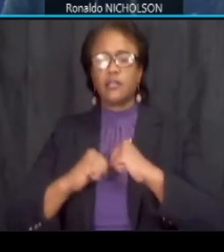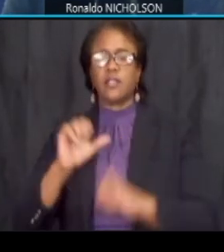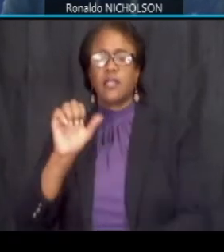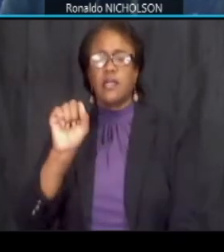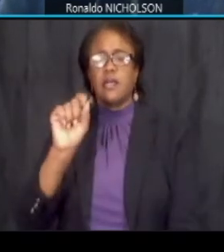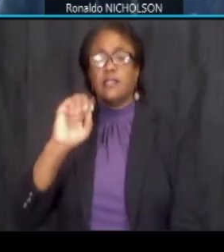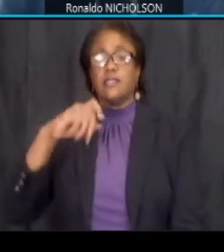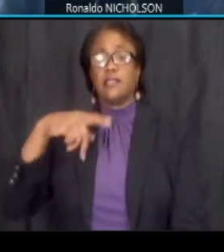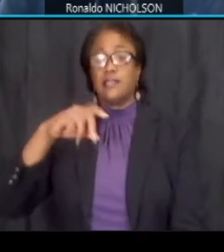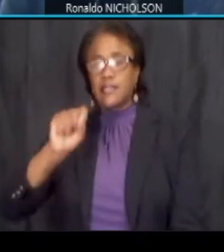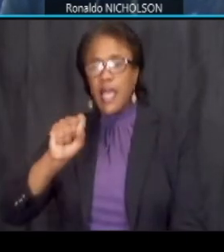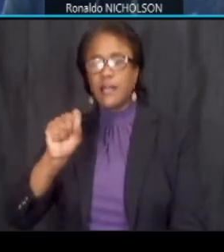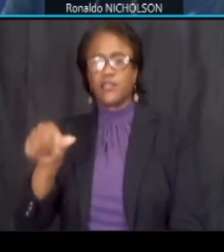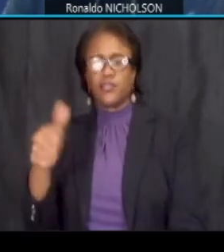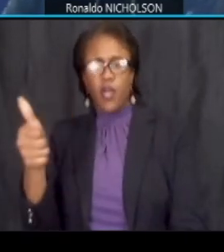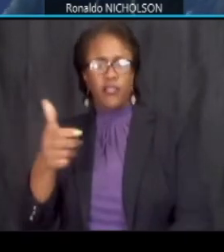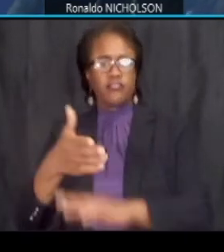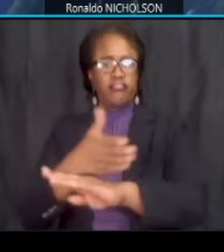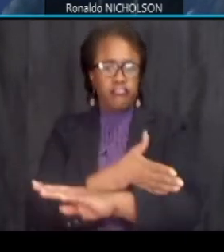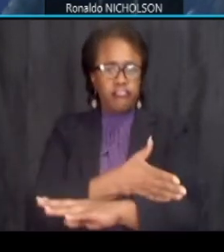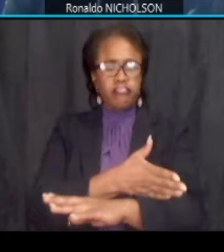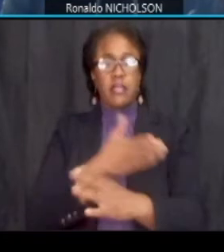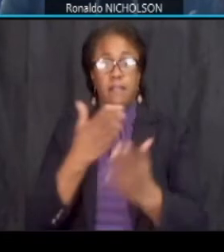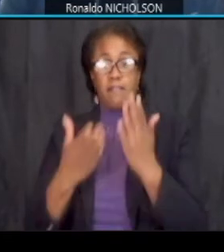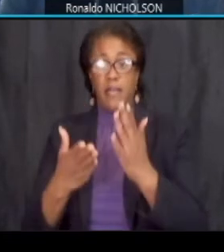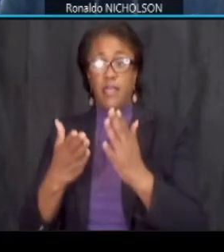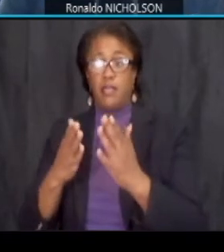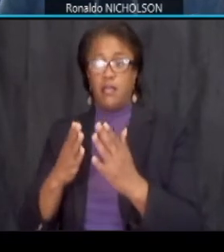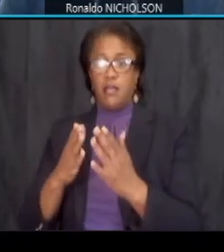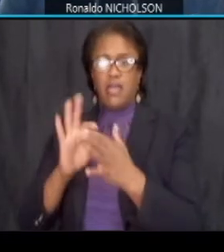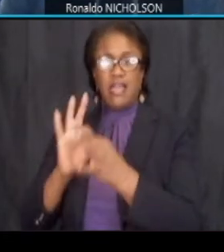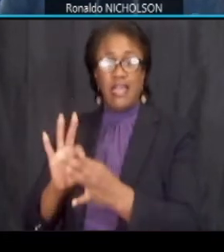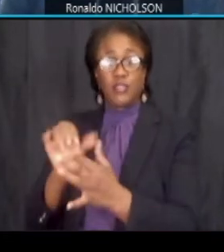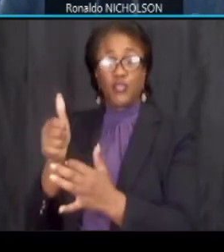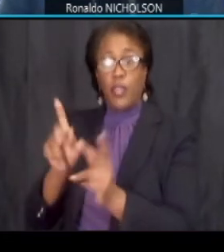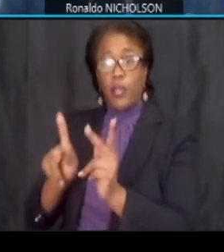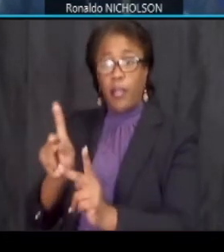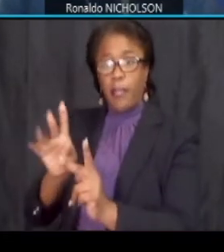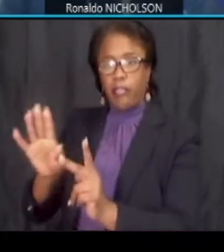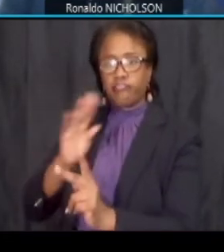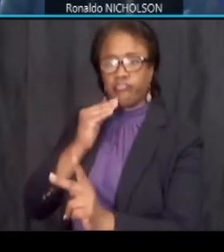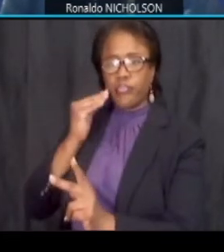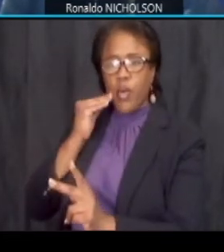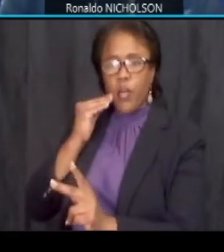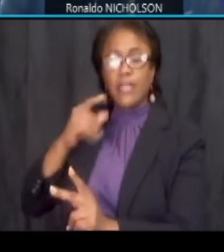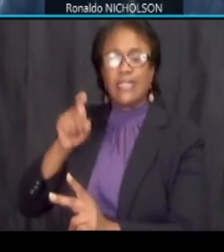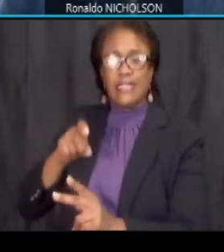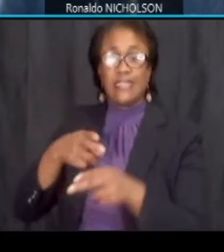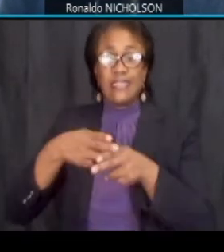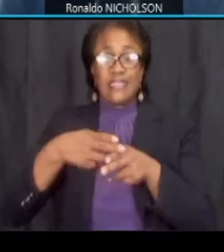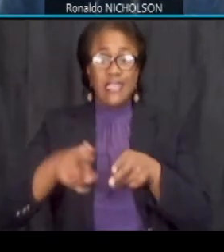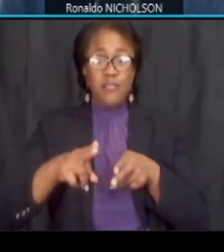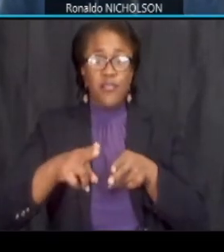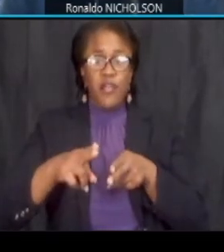other improvements may be on private property we will need temporary construction easements what